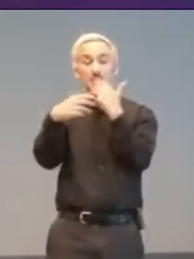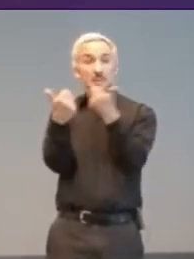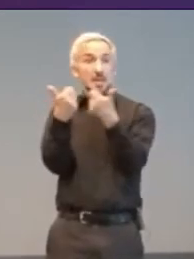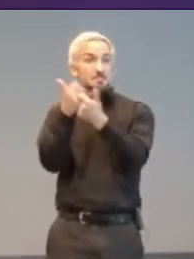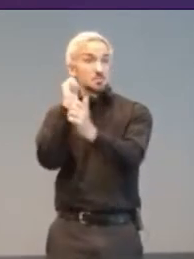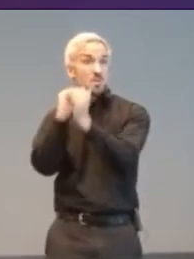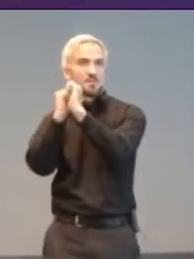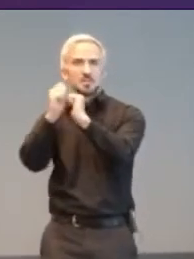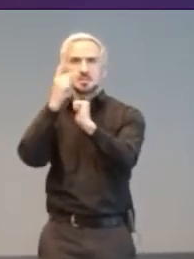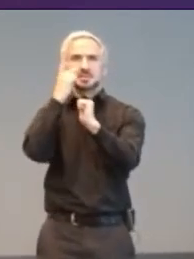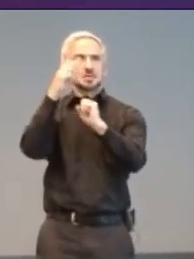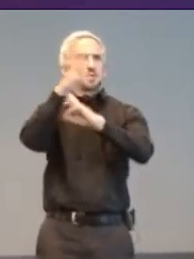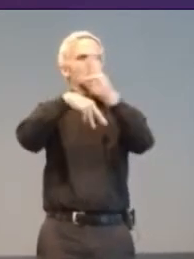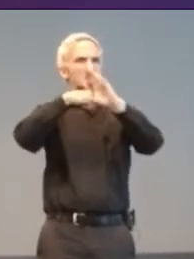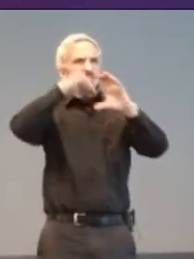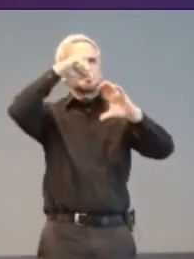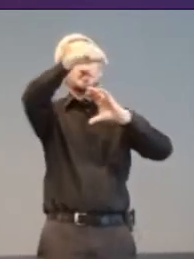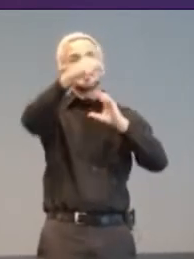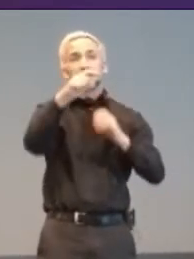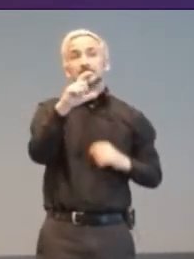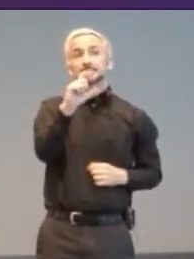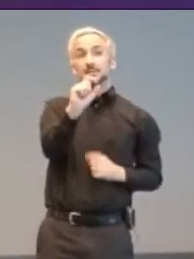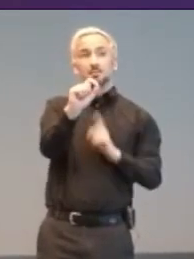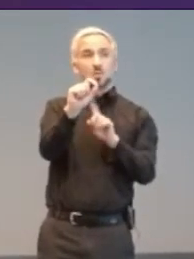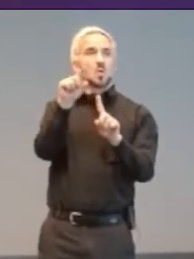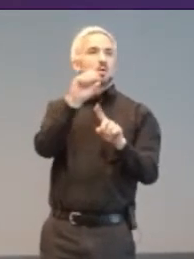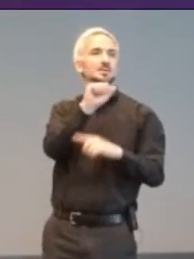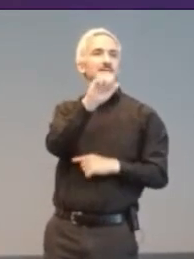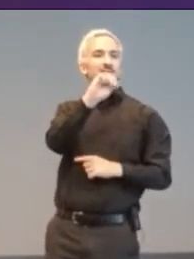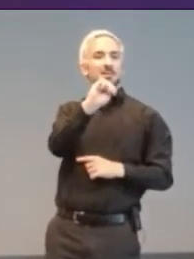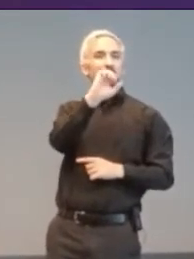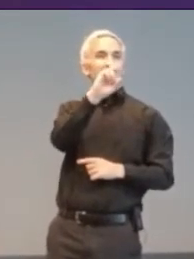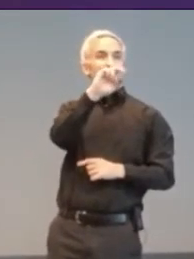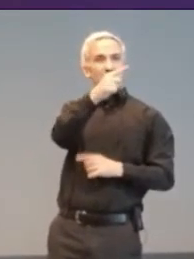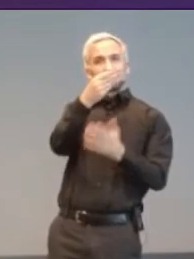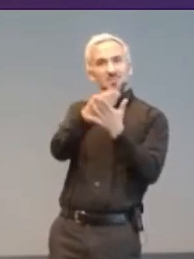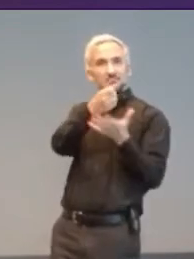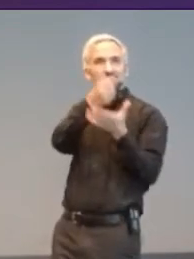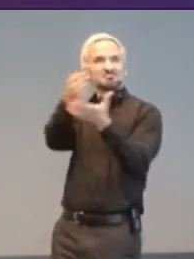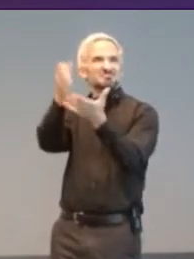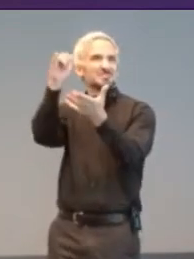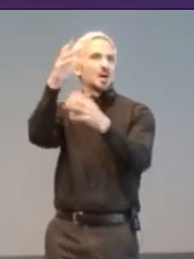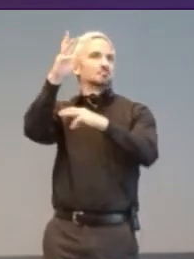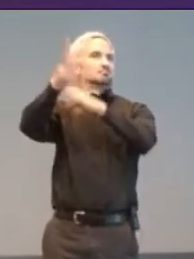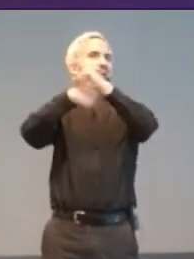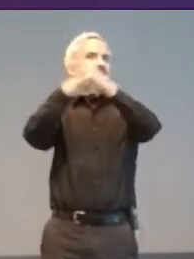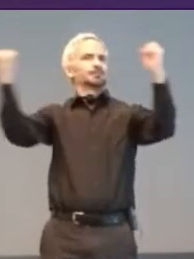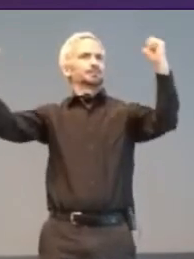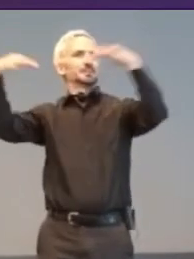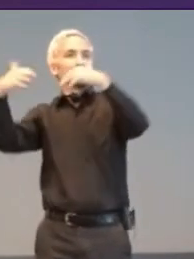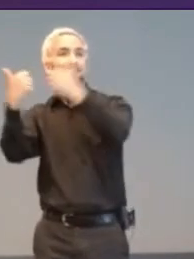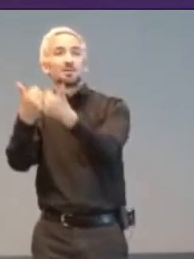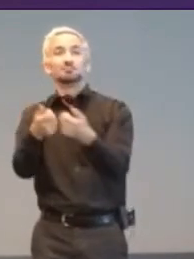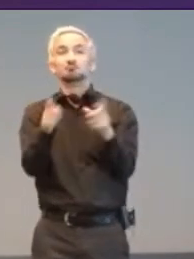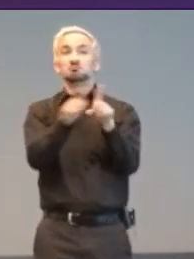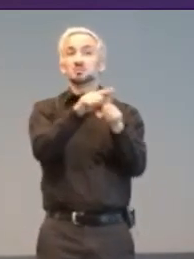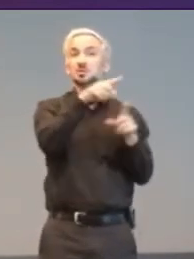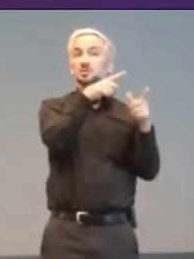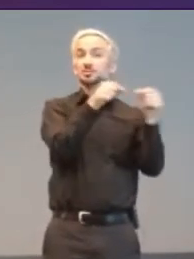In Singapore, Samsung sponsored the 2005 World Enabled Cyber Games event. From Japan motion-controlled sports games spread